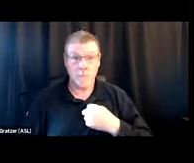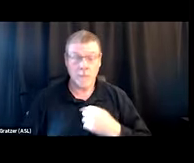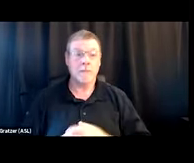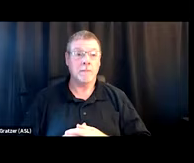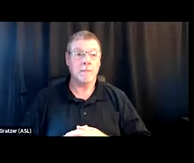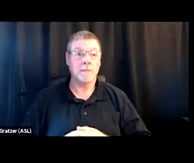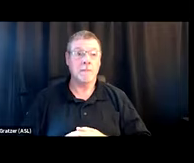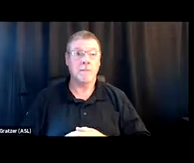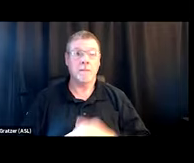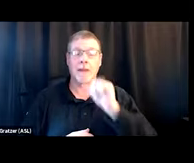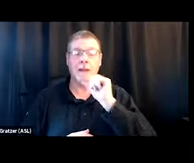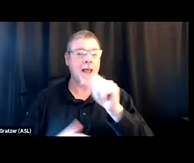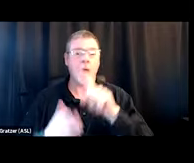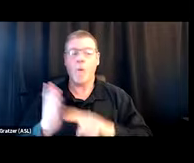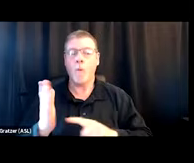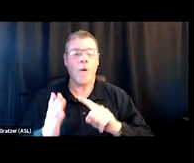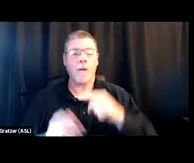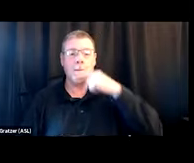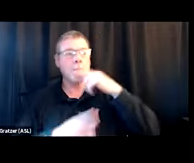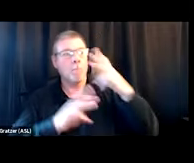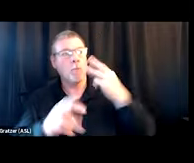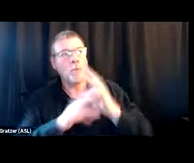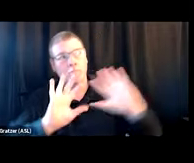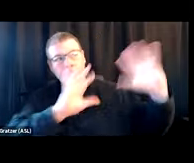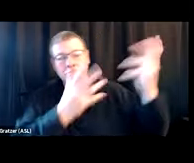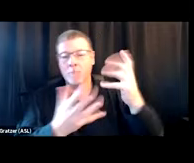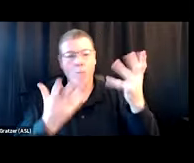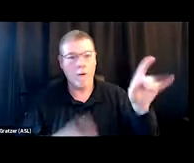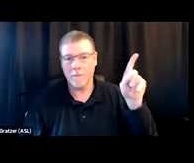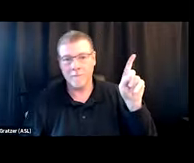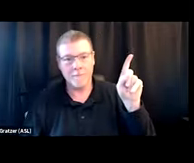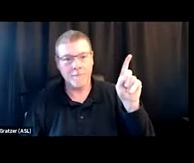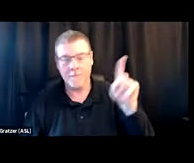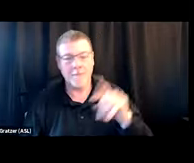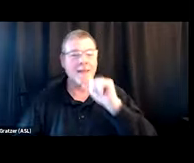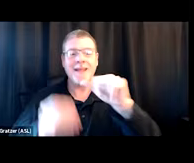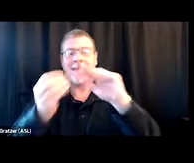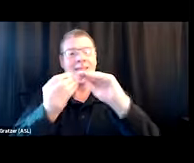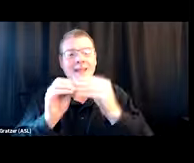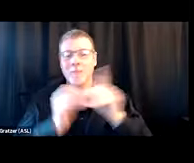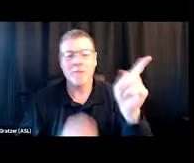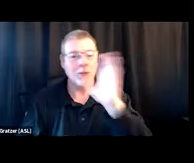is not what the public health world wants, not the metrics that we're looking for. But let's remember that